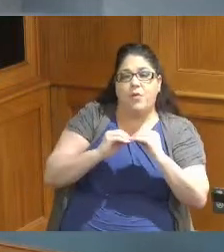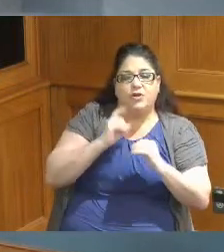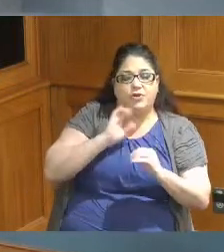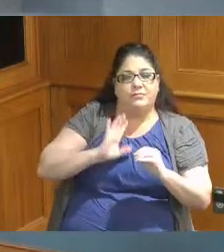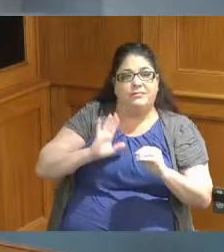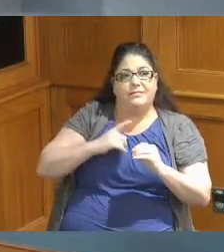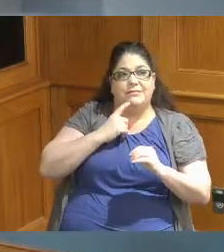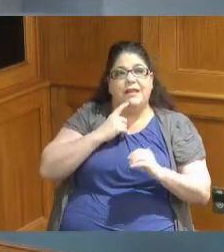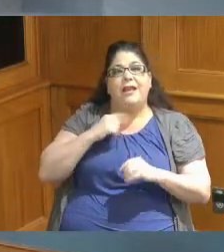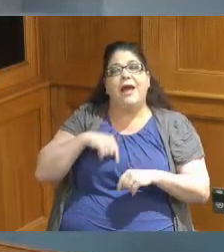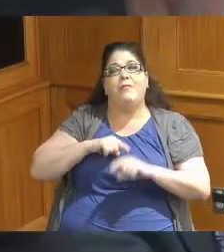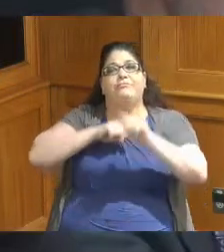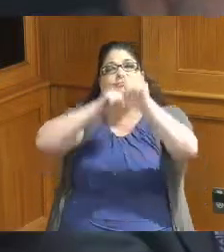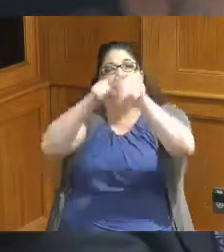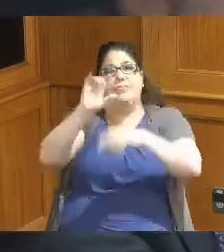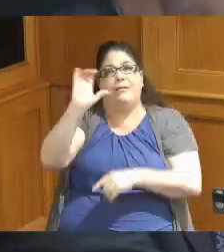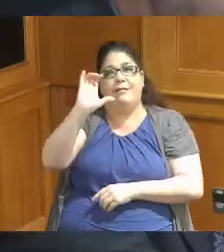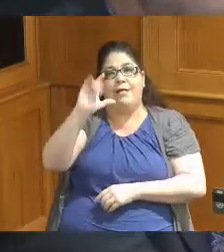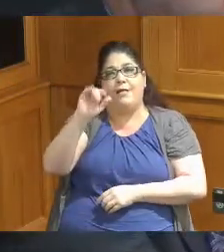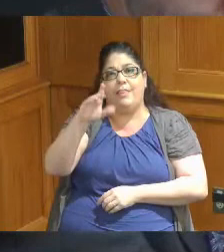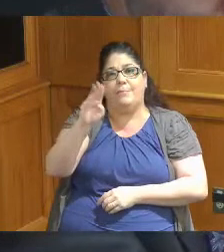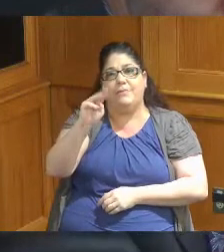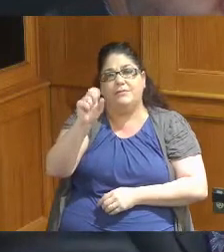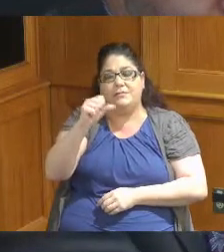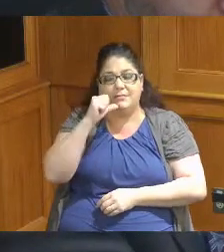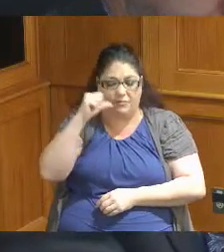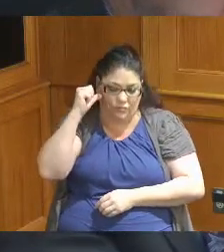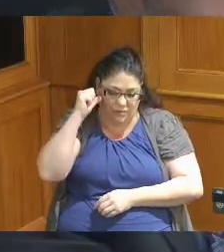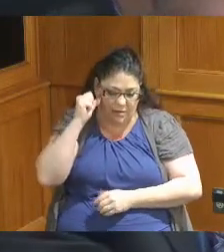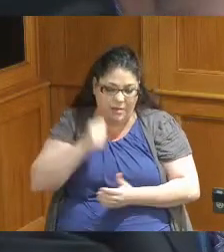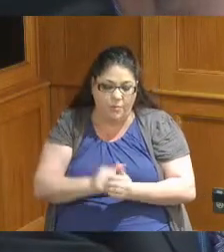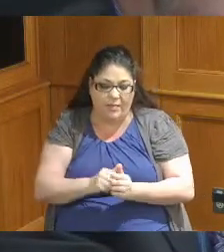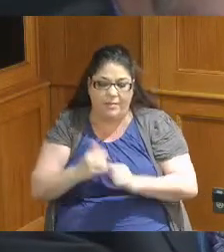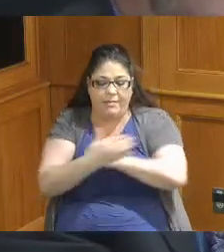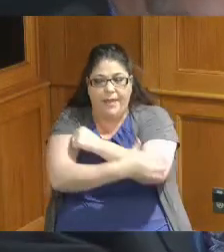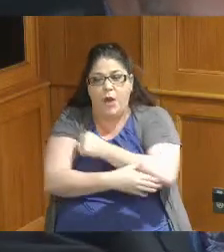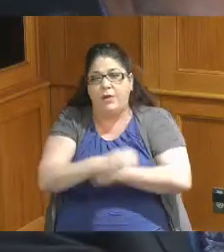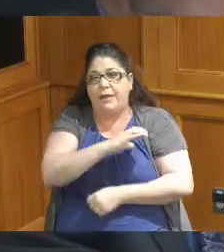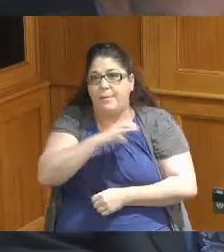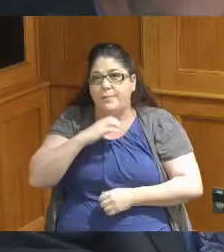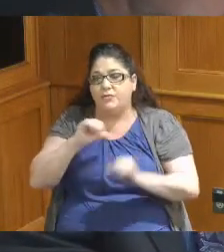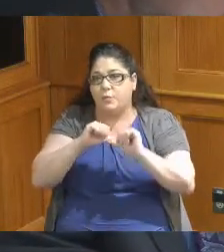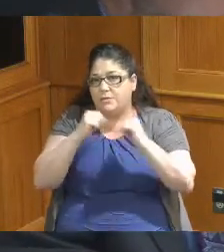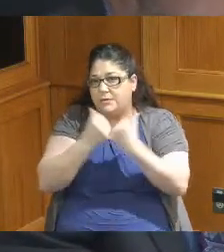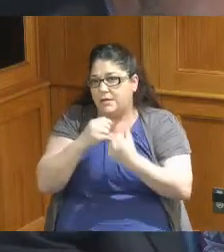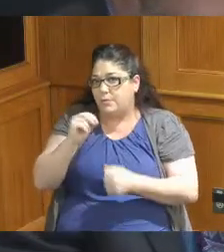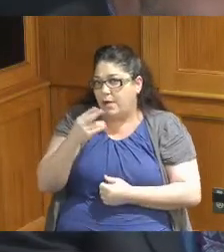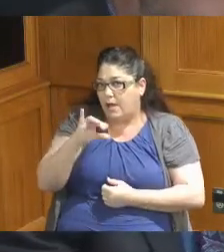I was in Columbus yesterday with the county and Commissioners Association of Ohio where there was